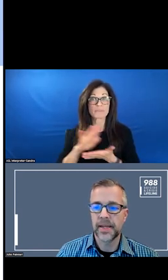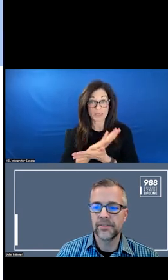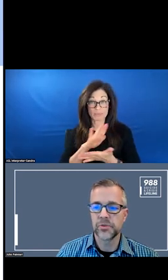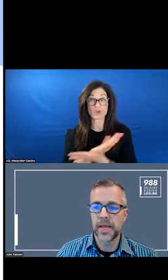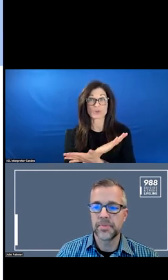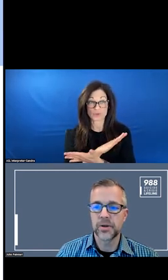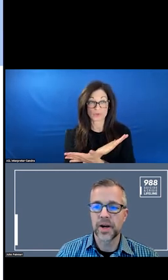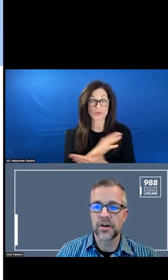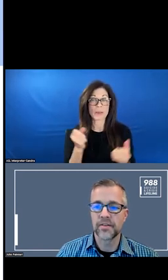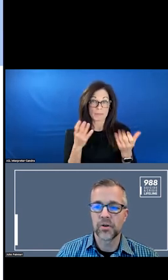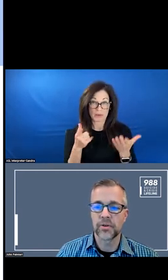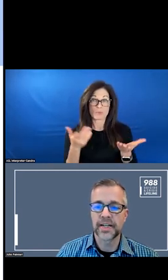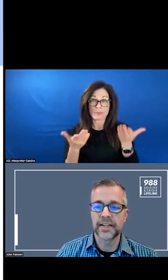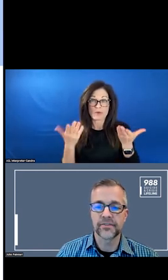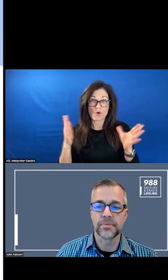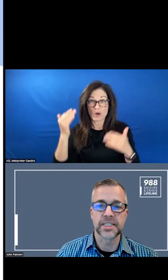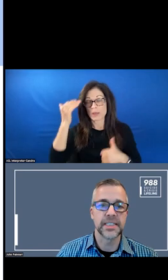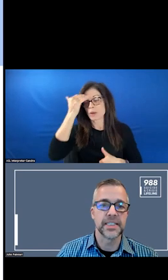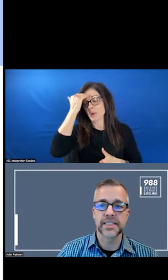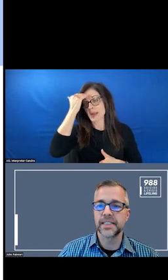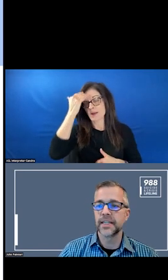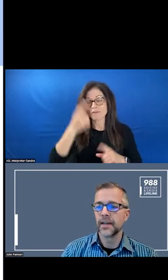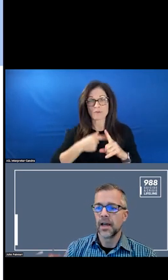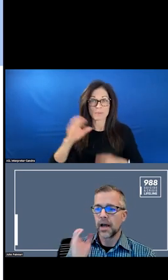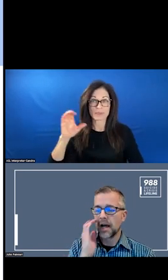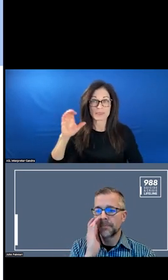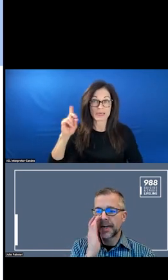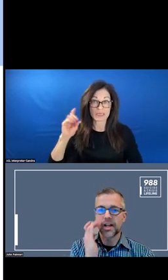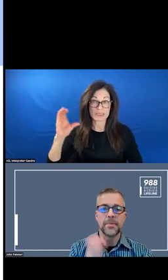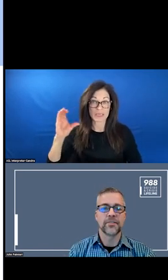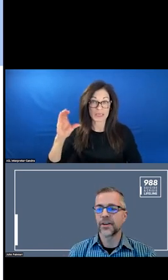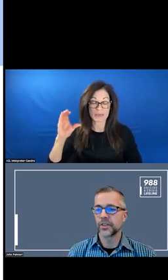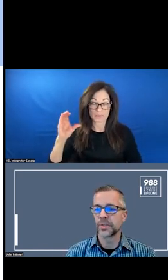MANY OF YOU ARE AWARE OF ALREADY FROM THE CDC THAT HAVE COME OUT